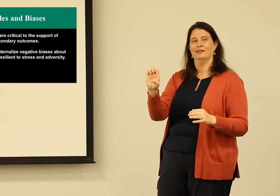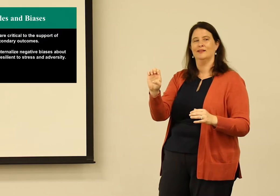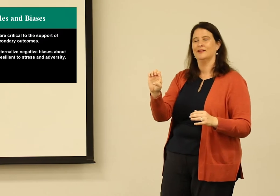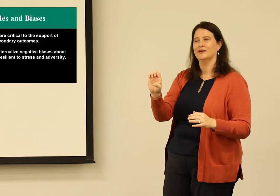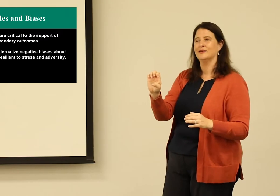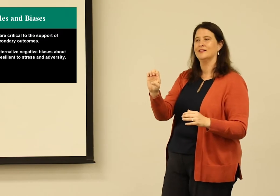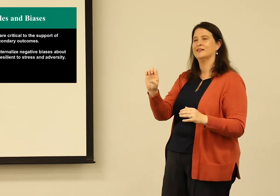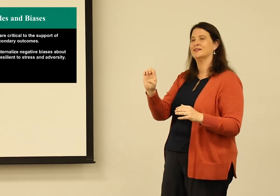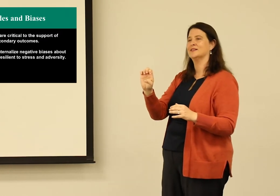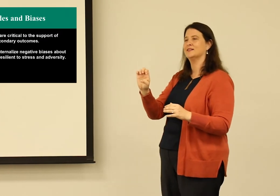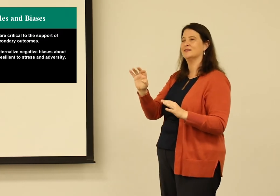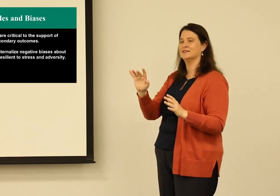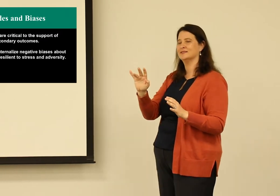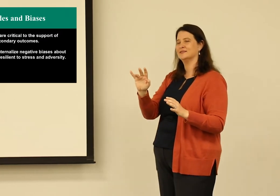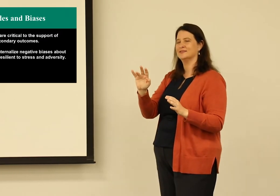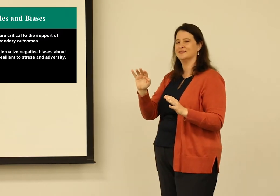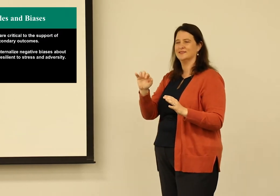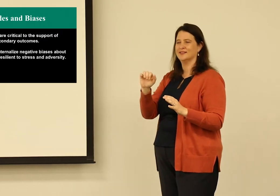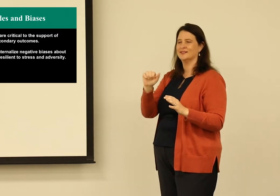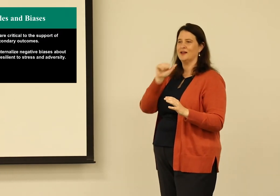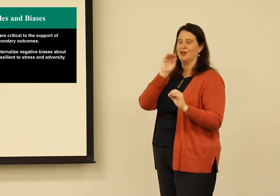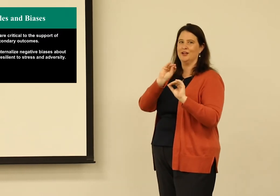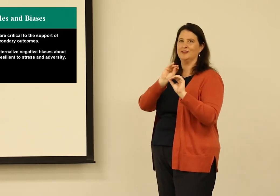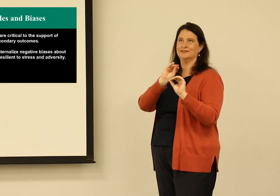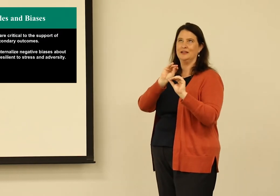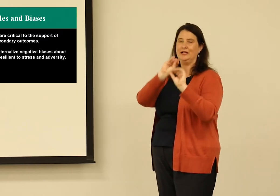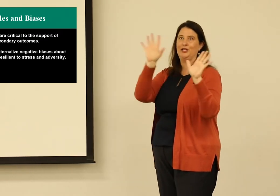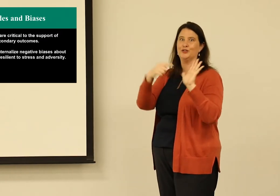And oftentimes, that bias is very subtle.